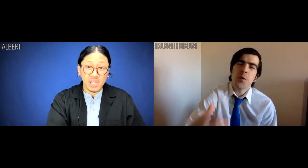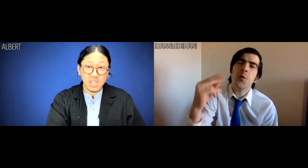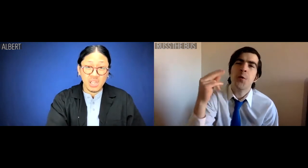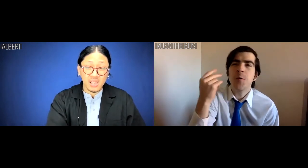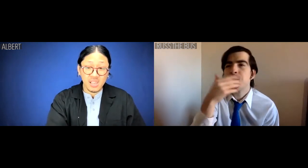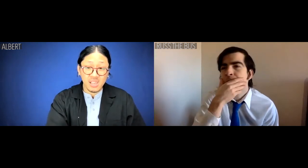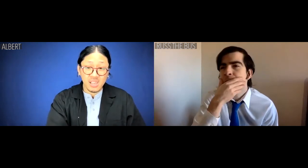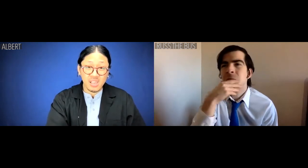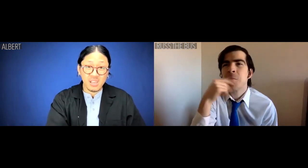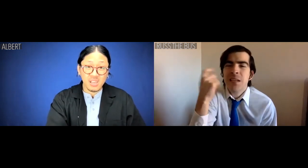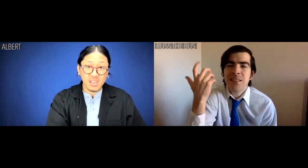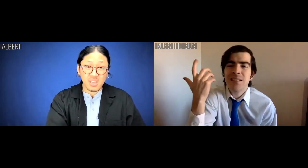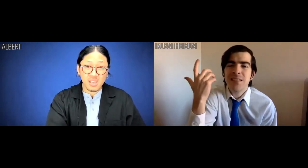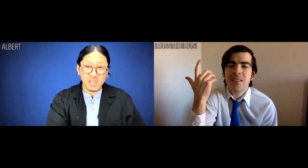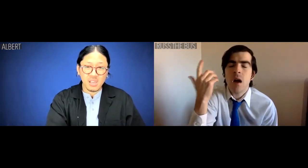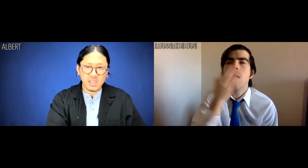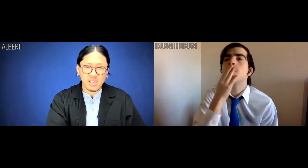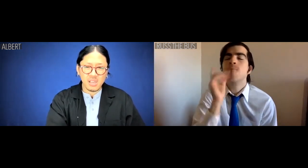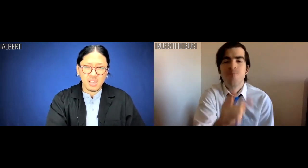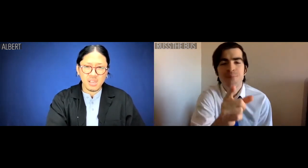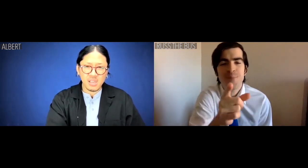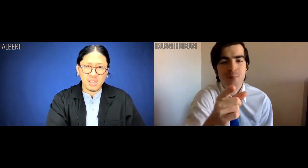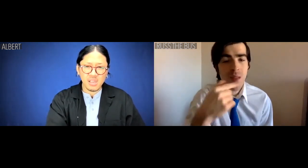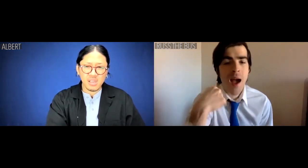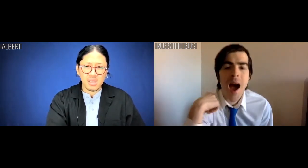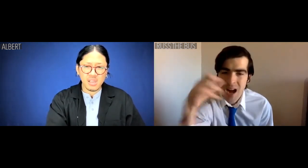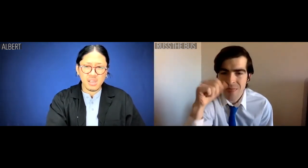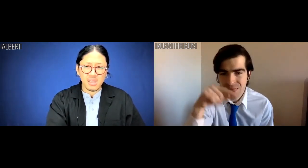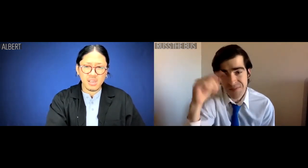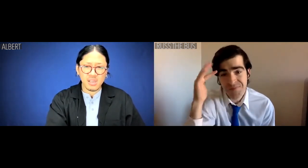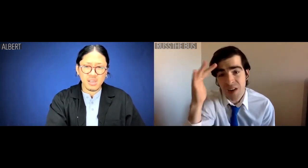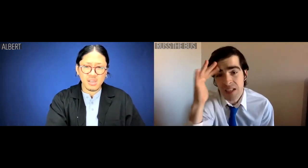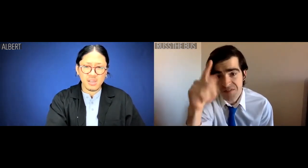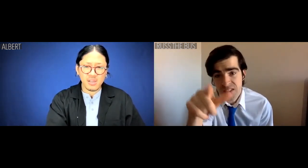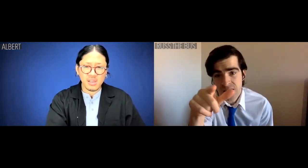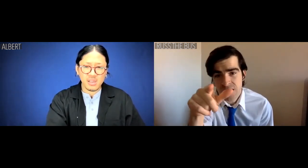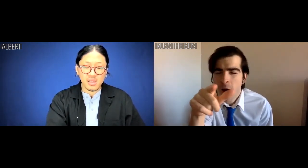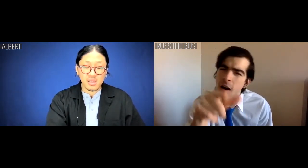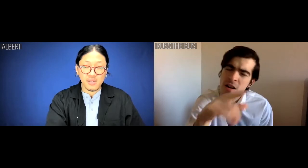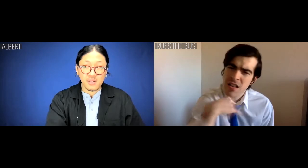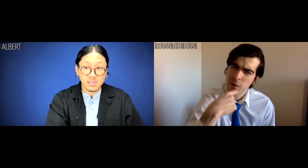Russ the Bus: No, because I've got this philosophy.